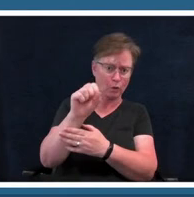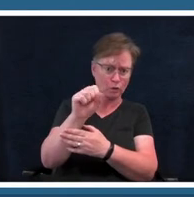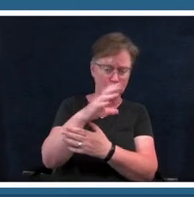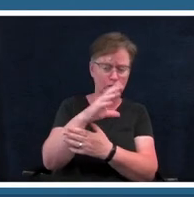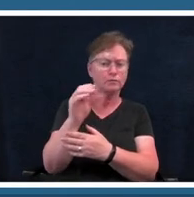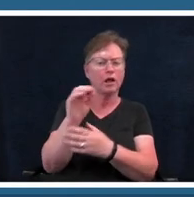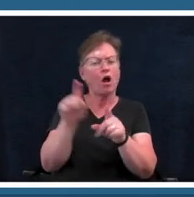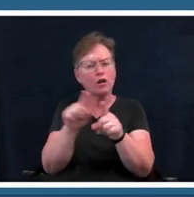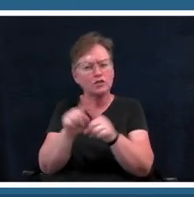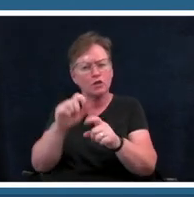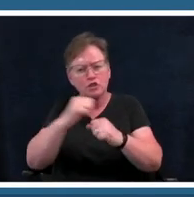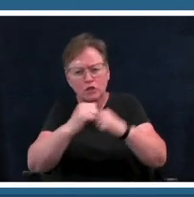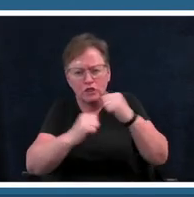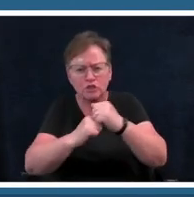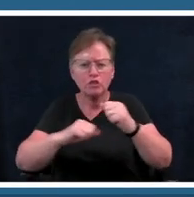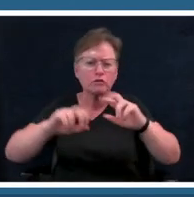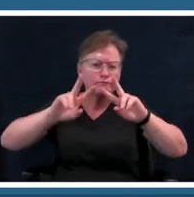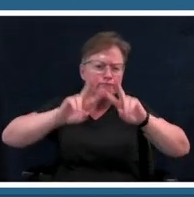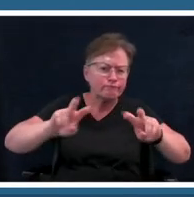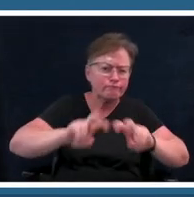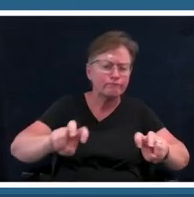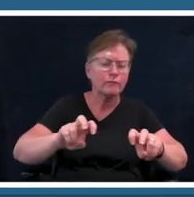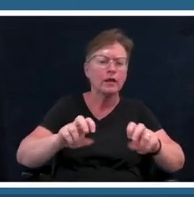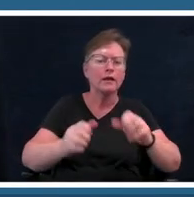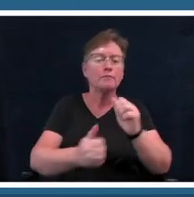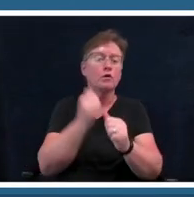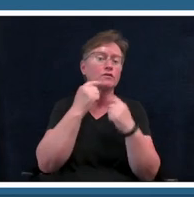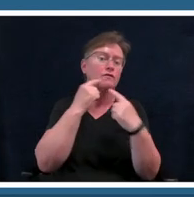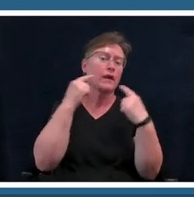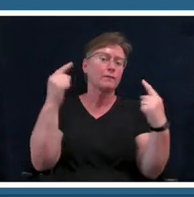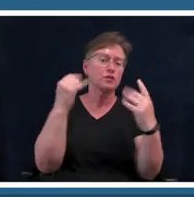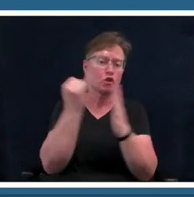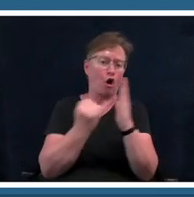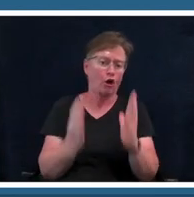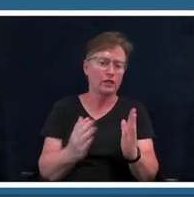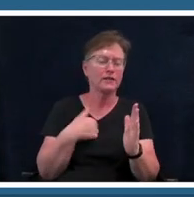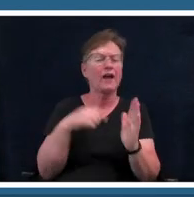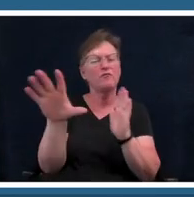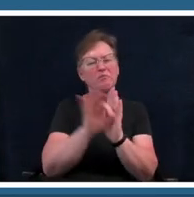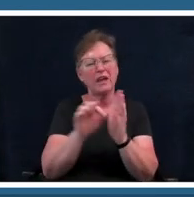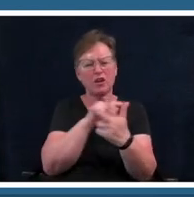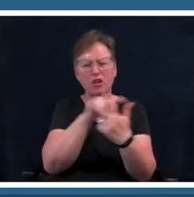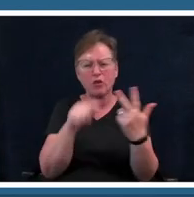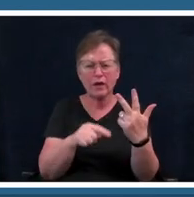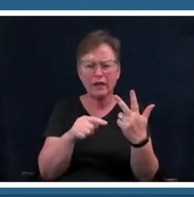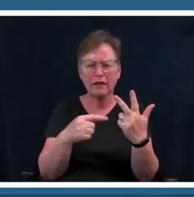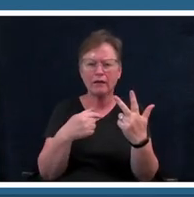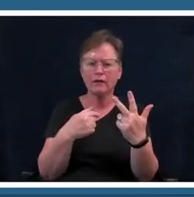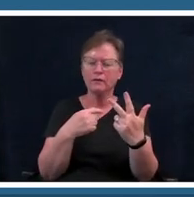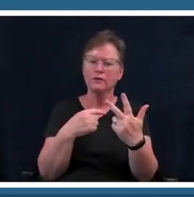of his most notable artists and i've picked three pretty standout artists